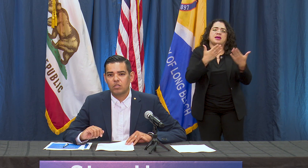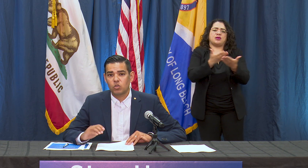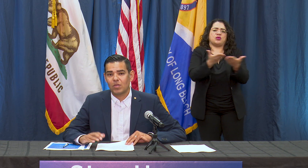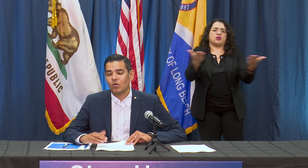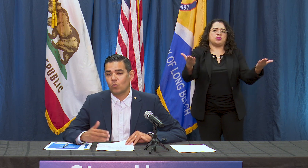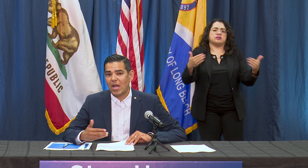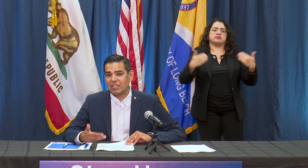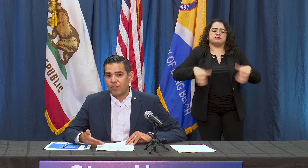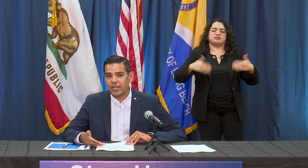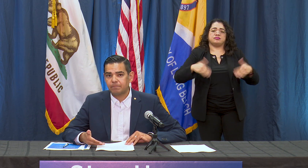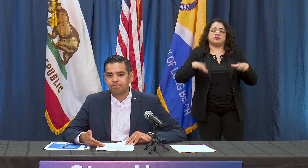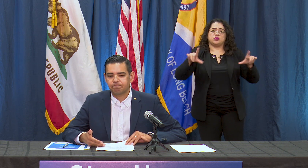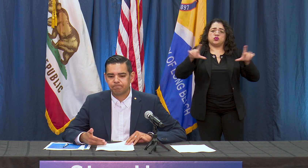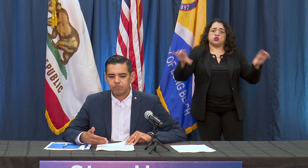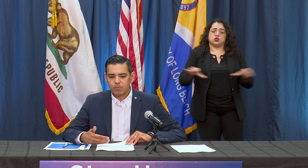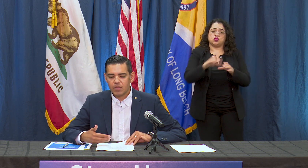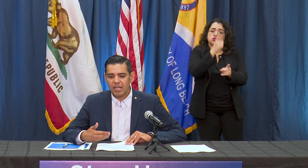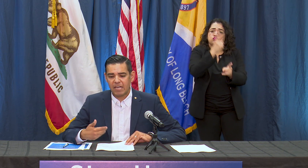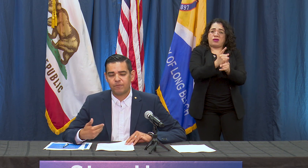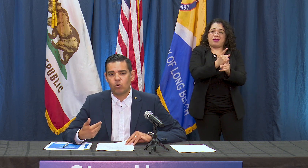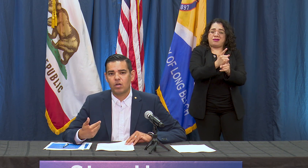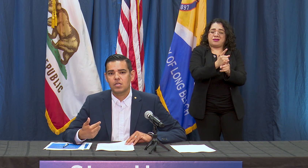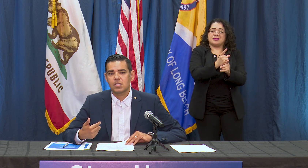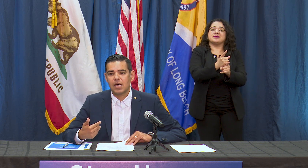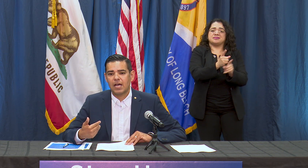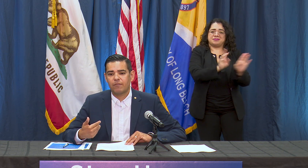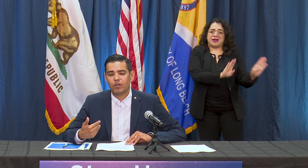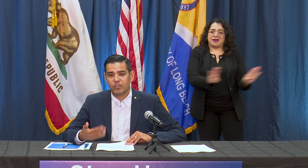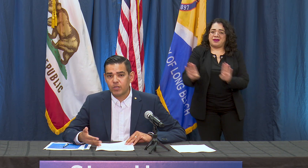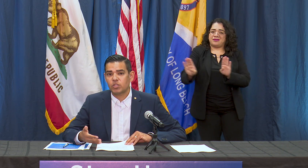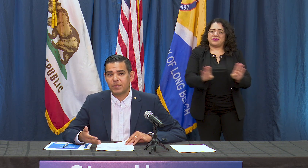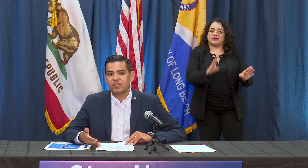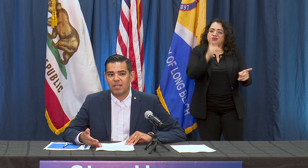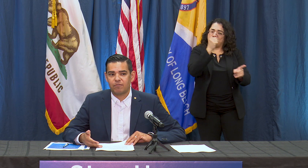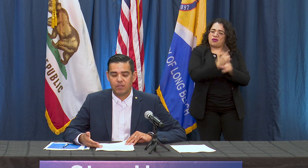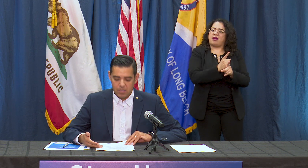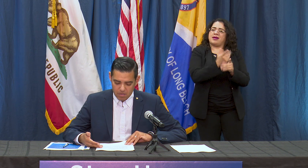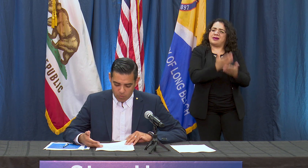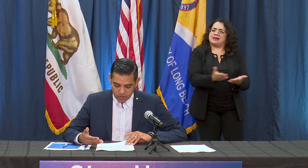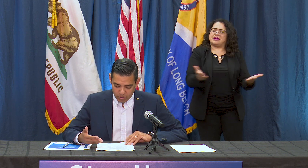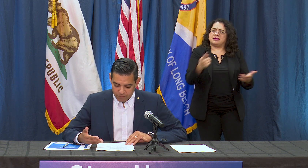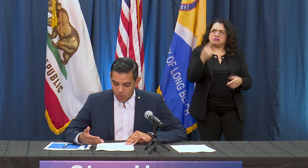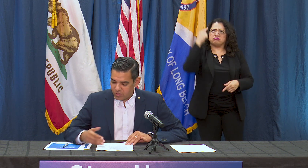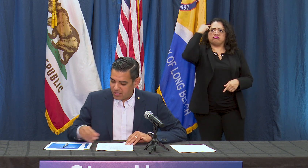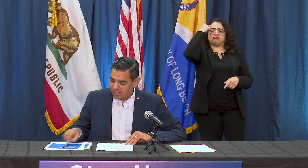the right thing and for continuing to be safe. We still have folks that need